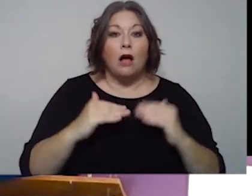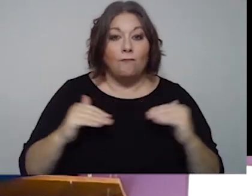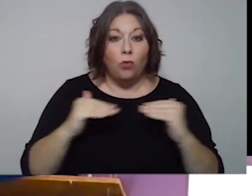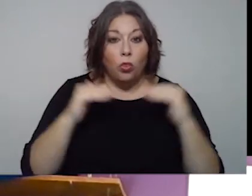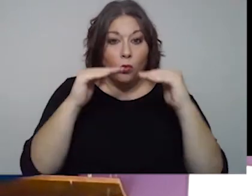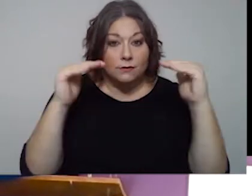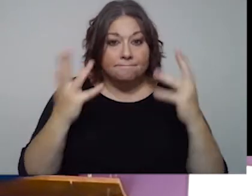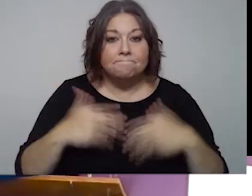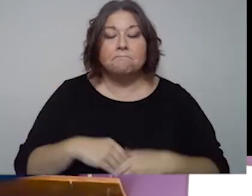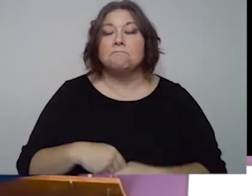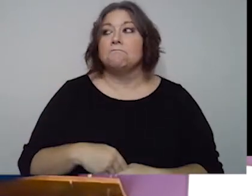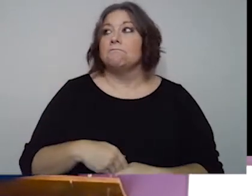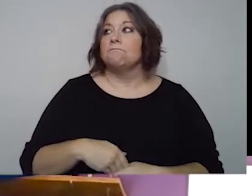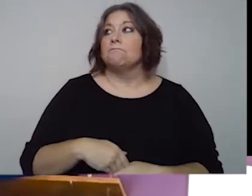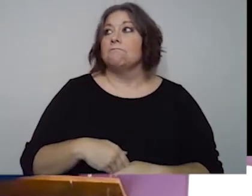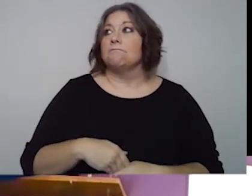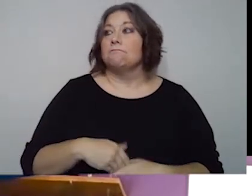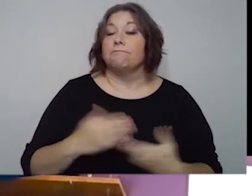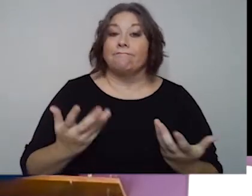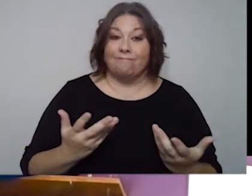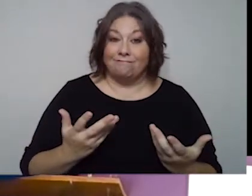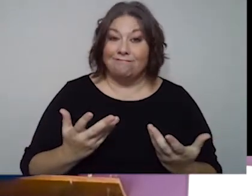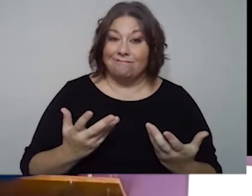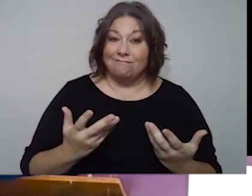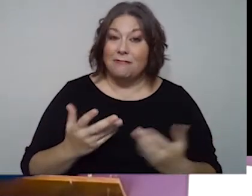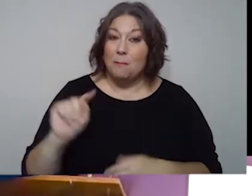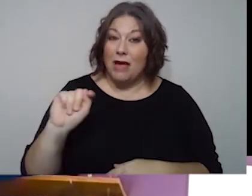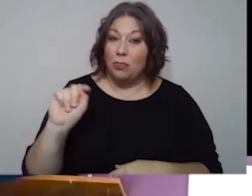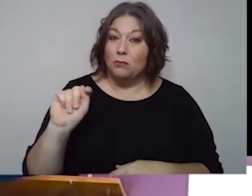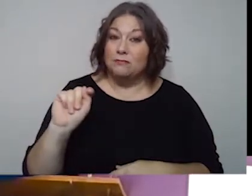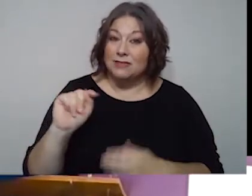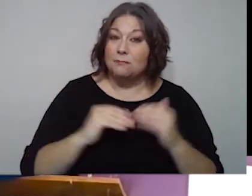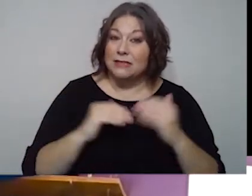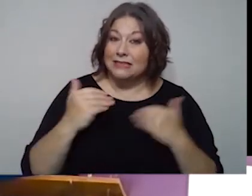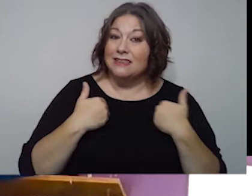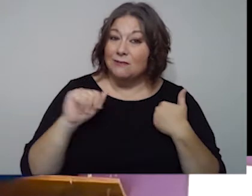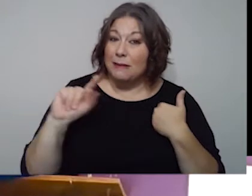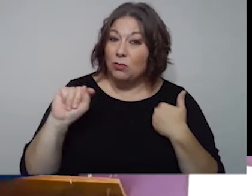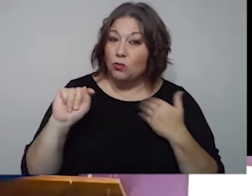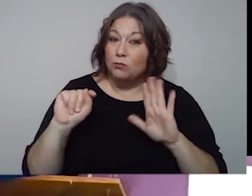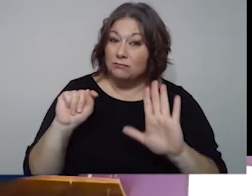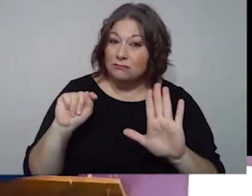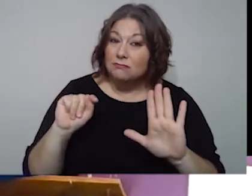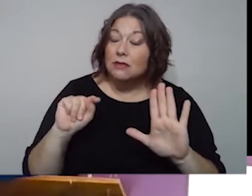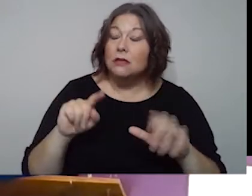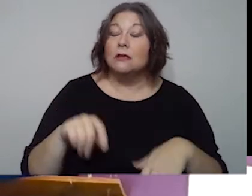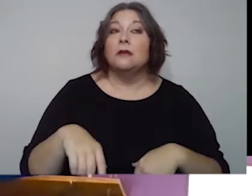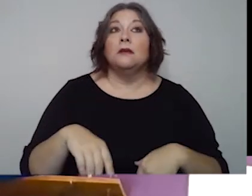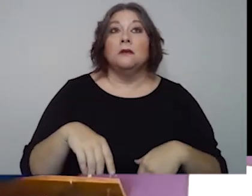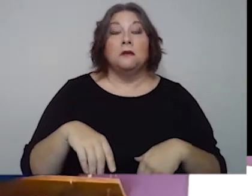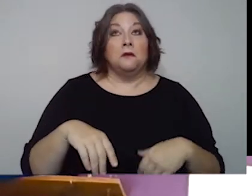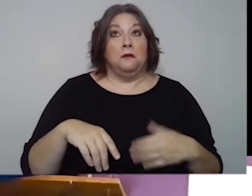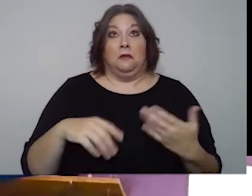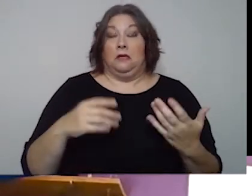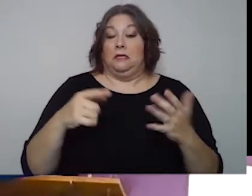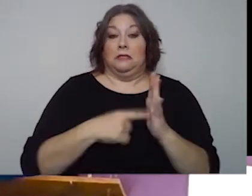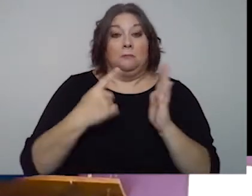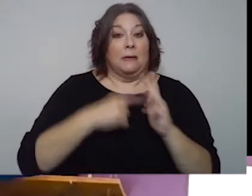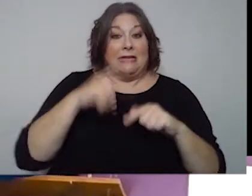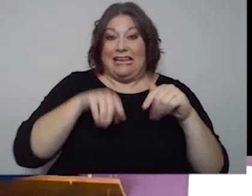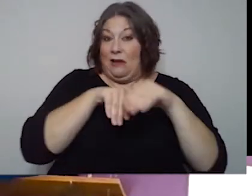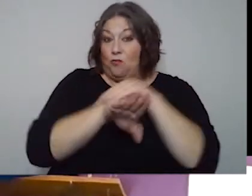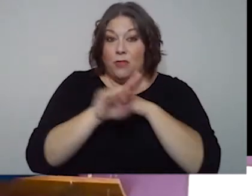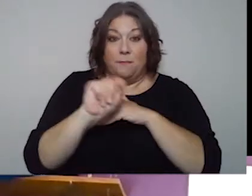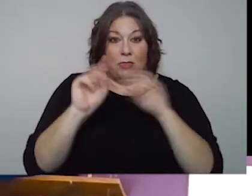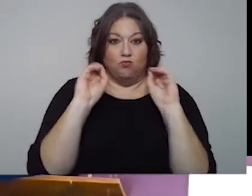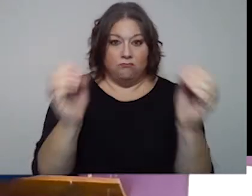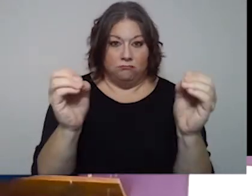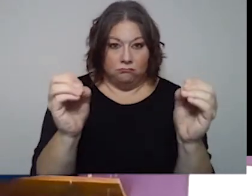A building that the bathroom -- this is a big one -- either I can't get in the bathroom at all . . . I even